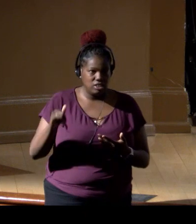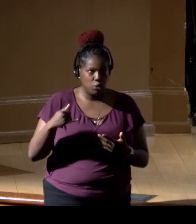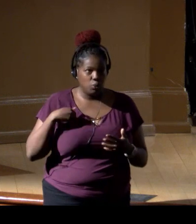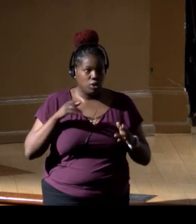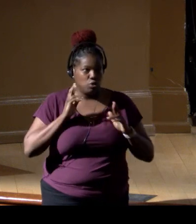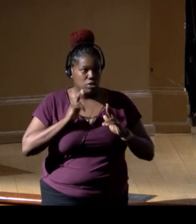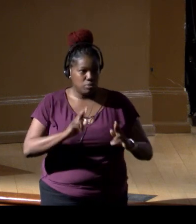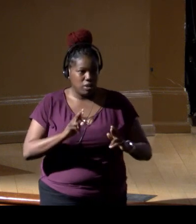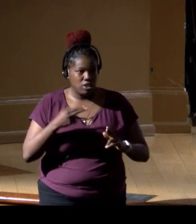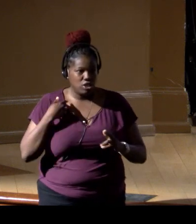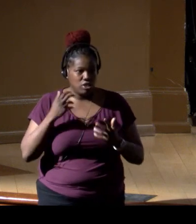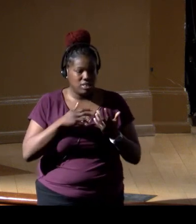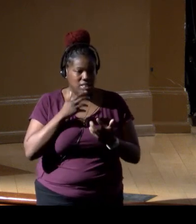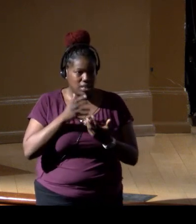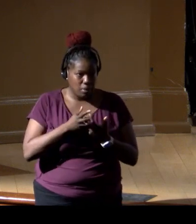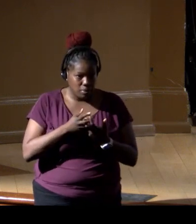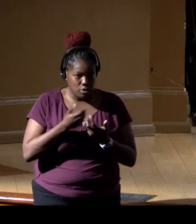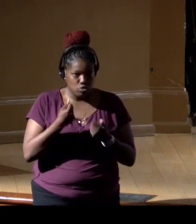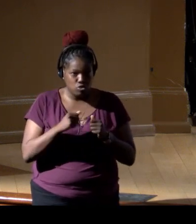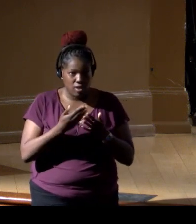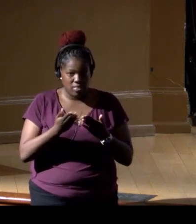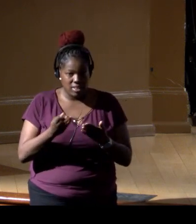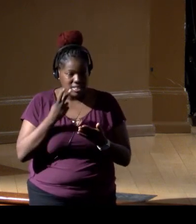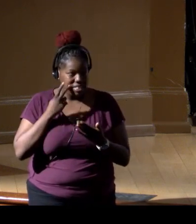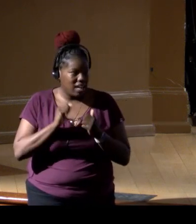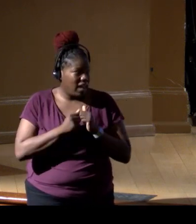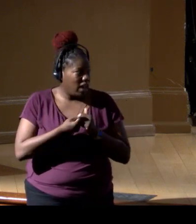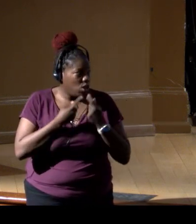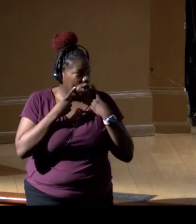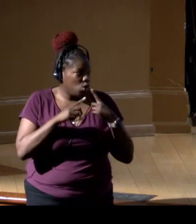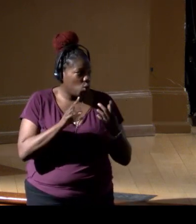we can try some things, see how they work, learn from those,